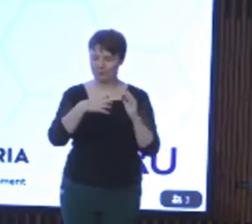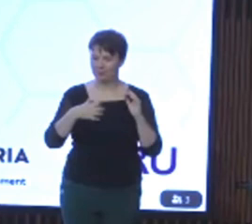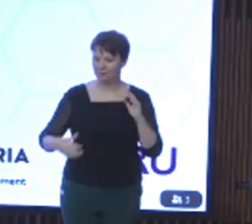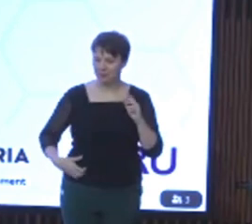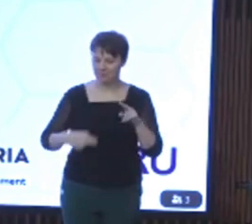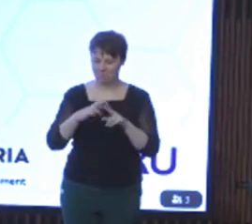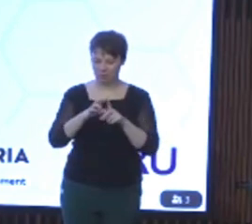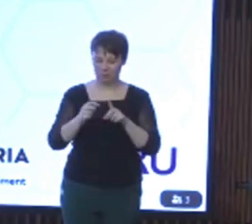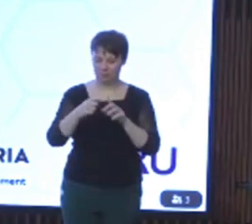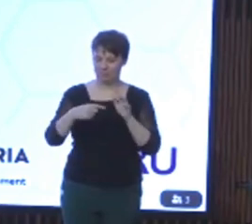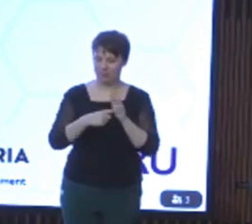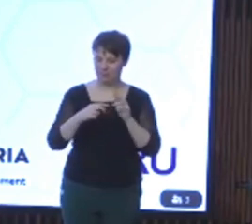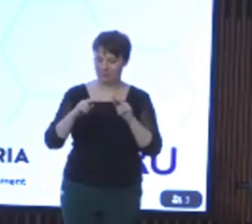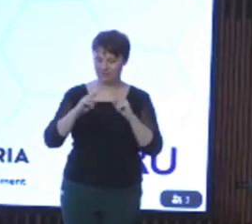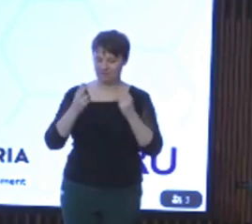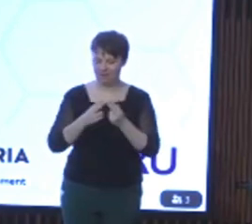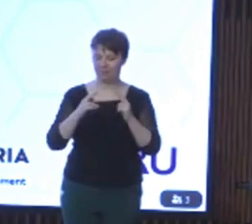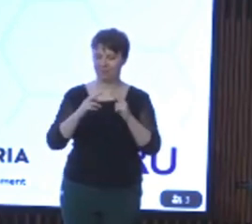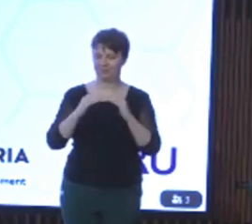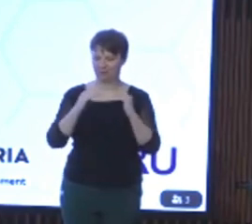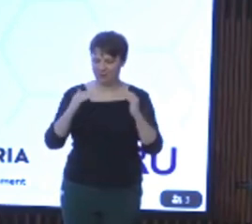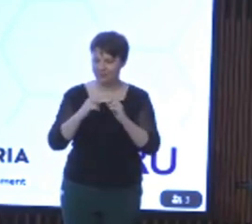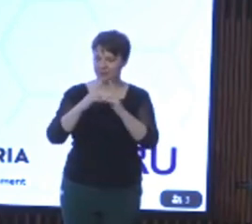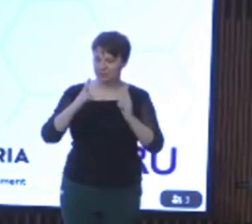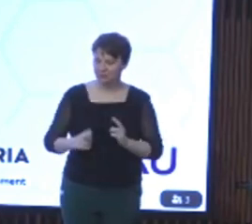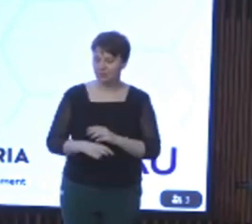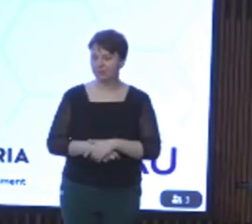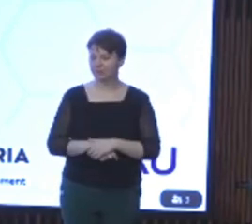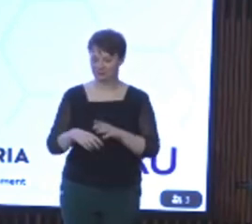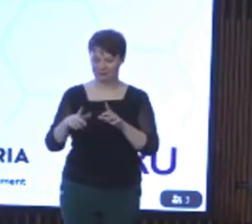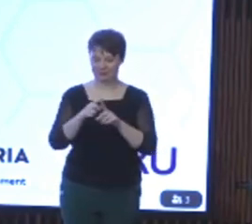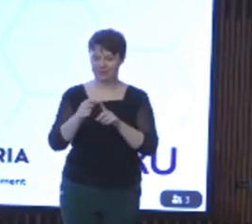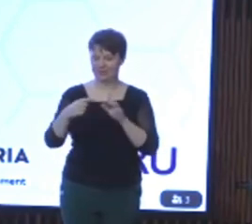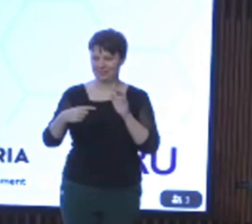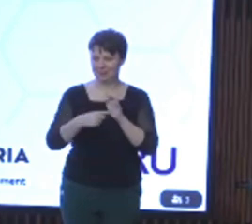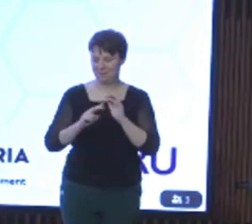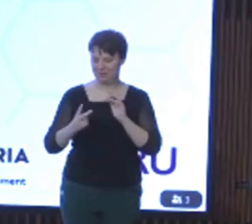Department of Families Fairness and Housing and the Deputy Leader of Government in Parliament's